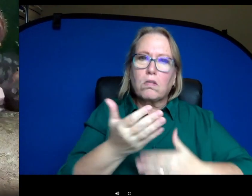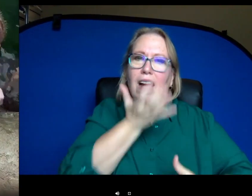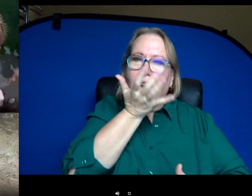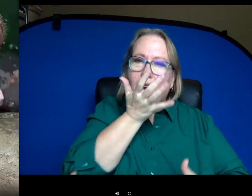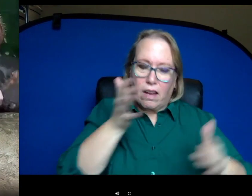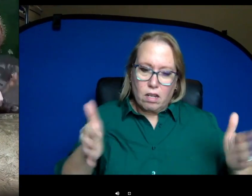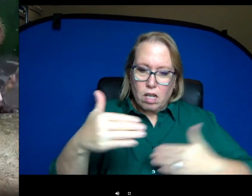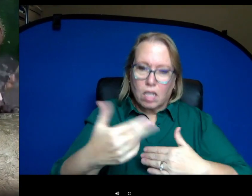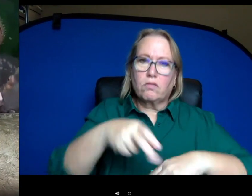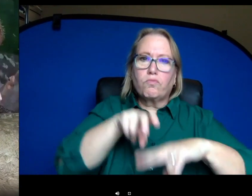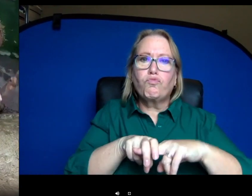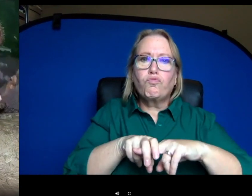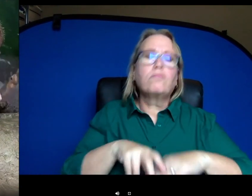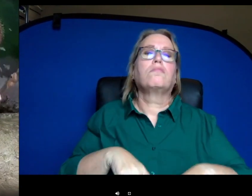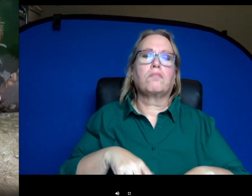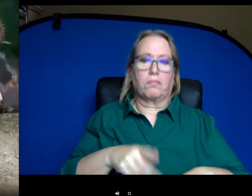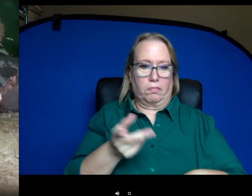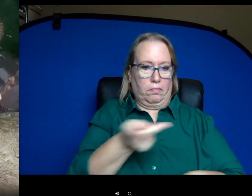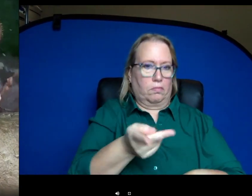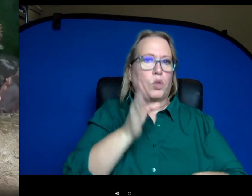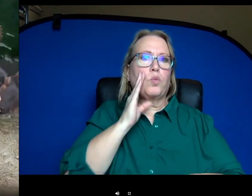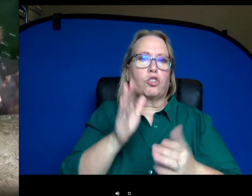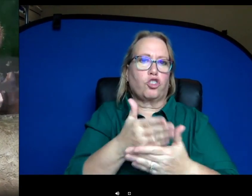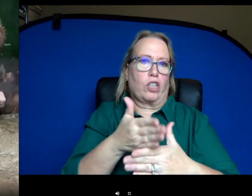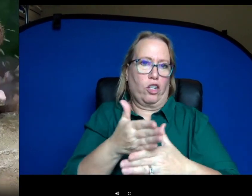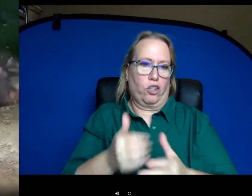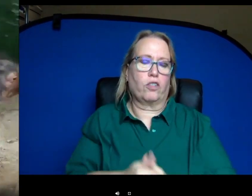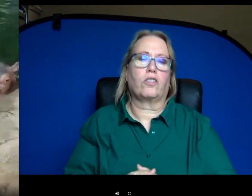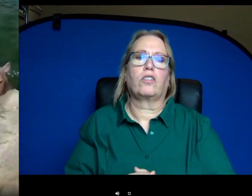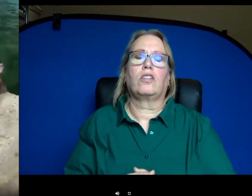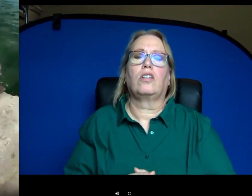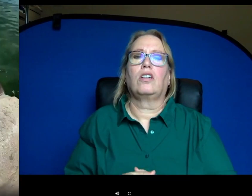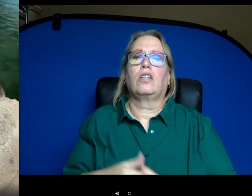that timothy hay these girls will share that. And they also get 3 pounds of